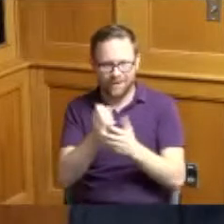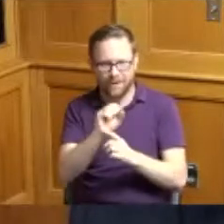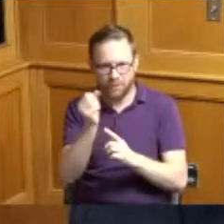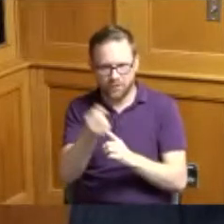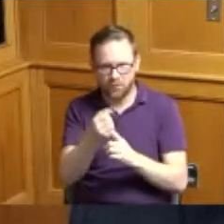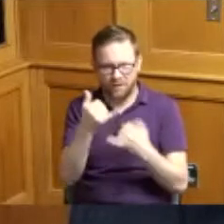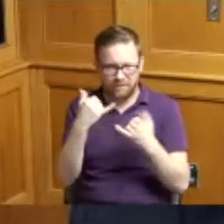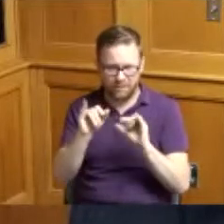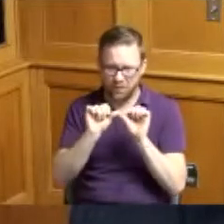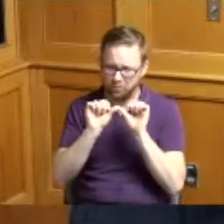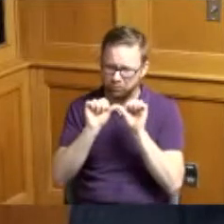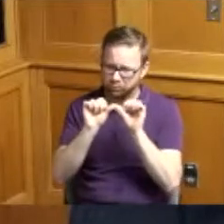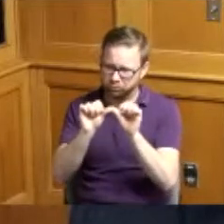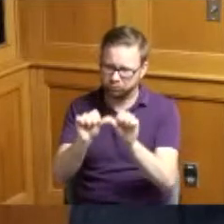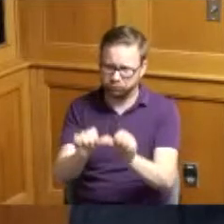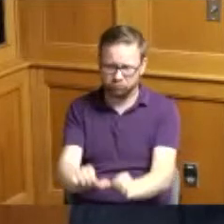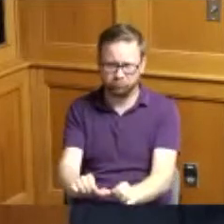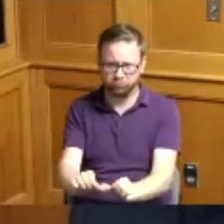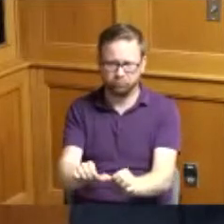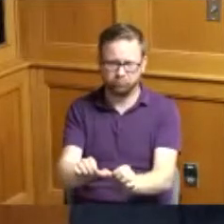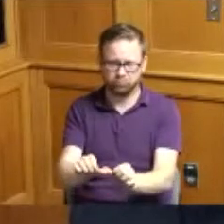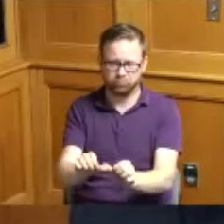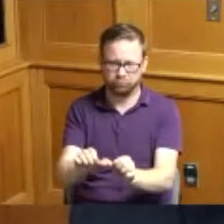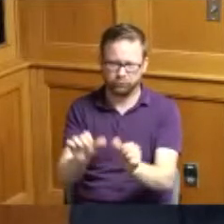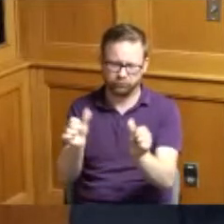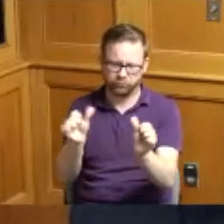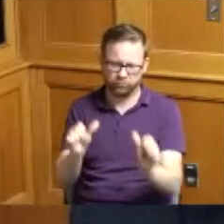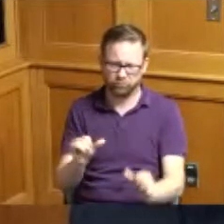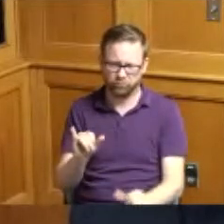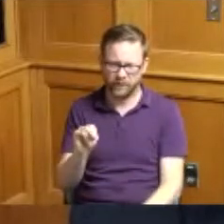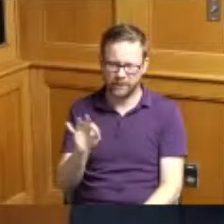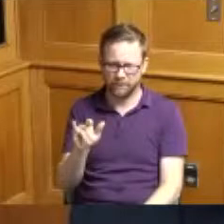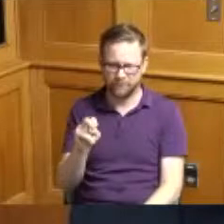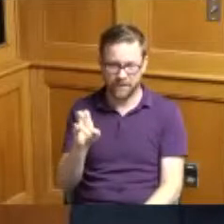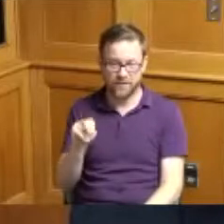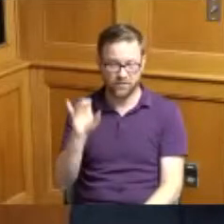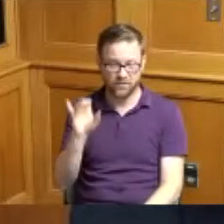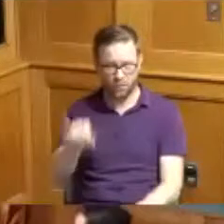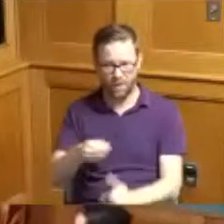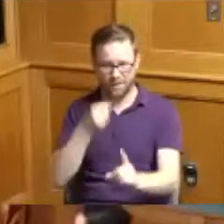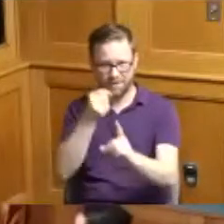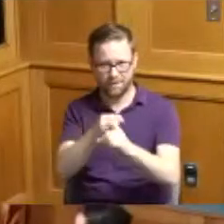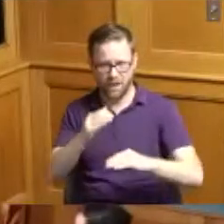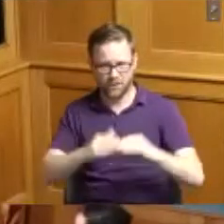Board and that and that has it the construction industry just as well thank you I just want to